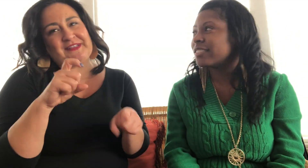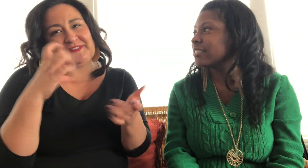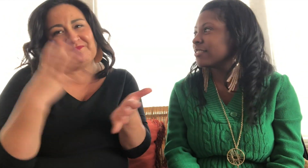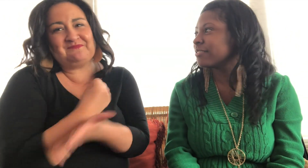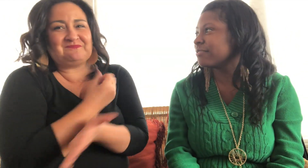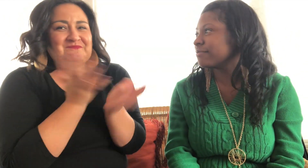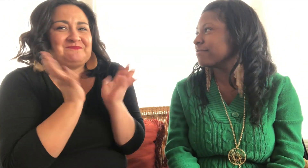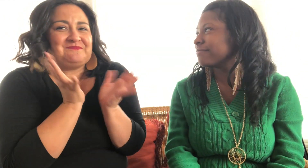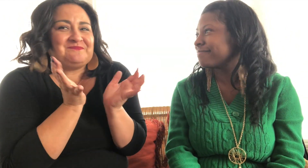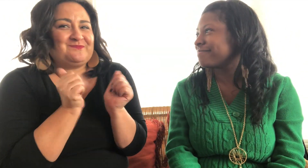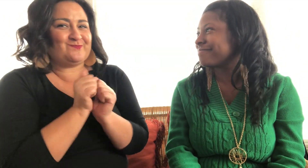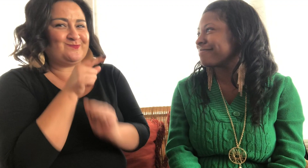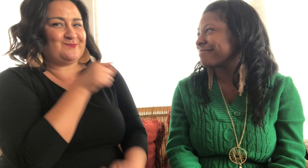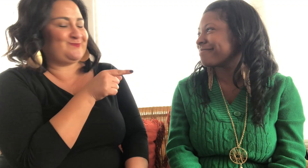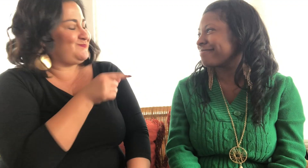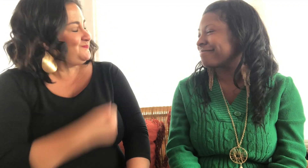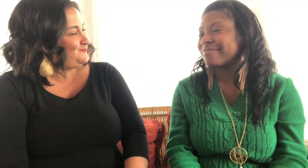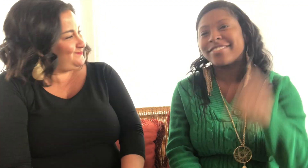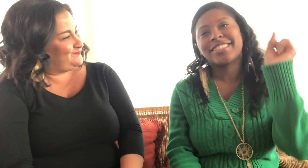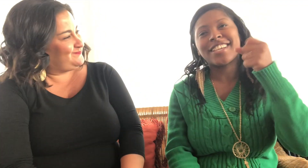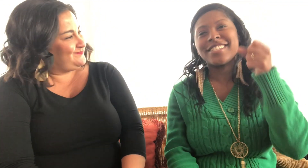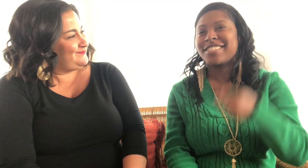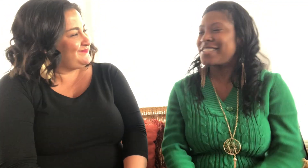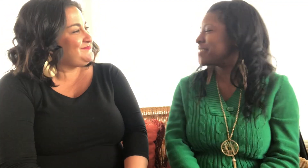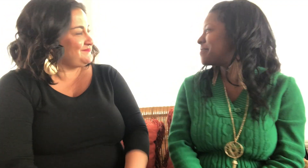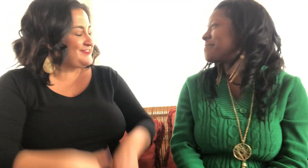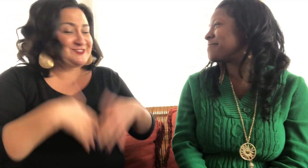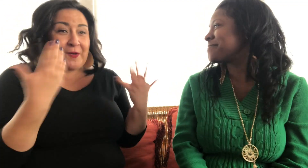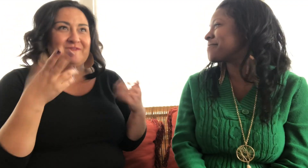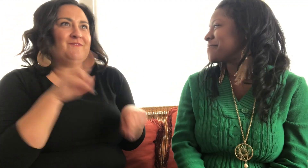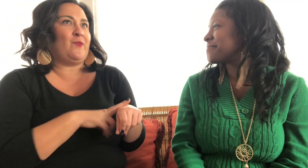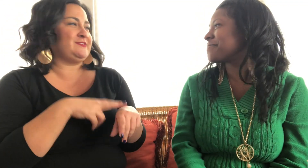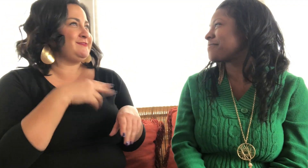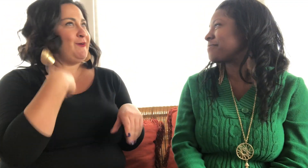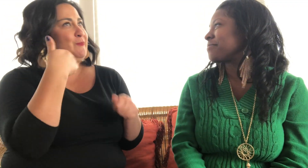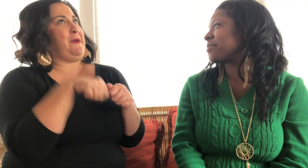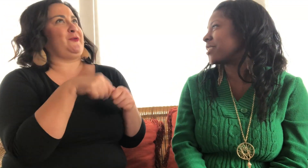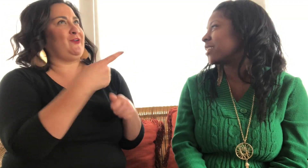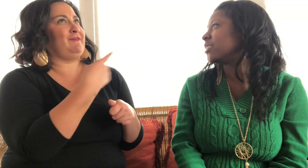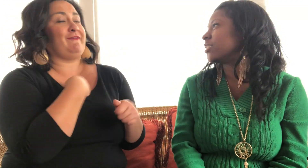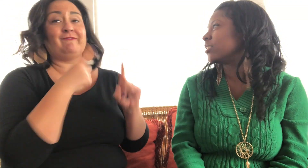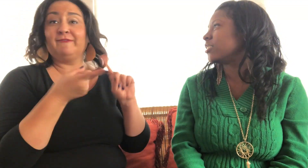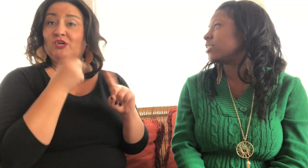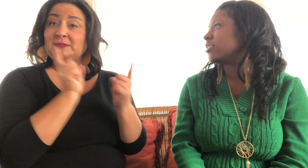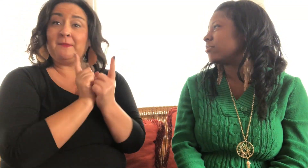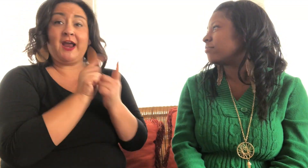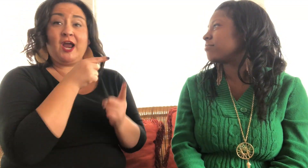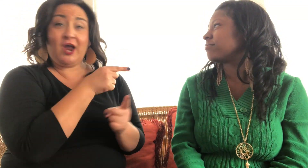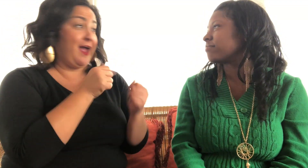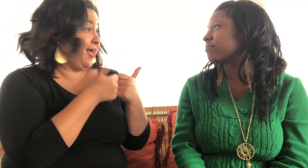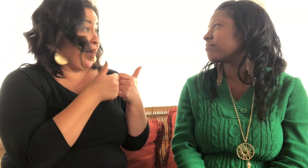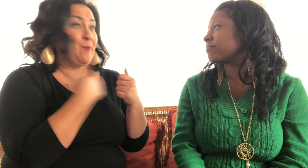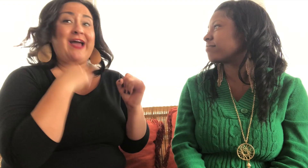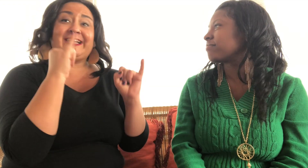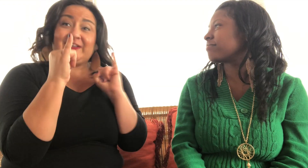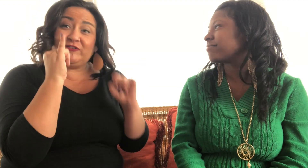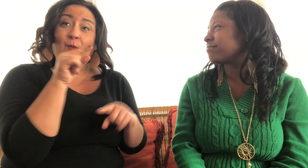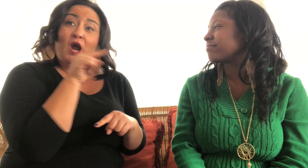Of course, I wanted to take the time to chat with La'Rina. Yes! Of course, I remember when we first met,